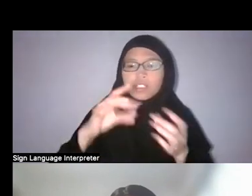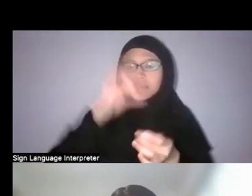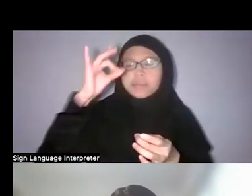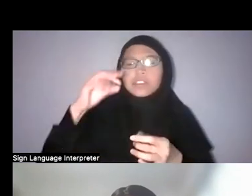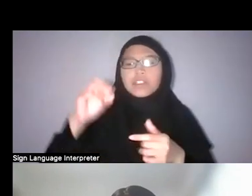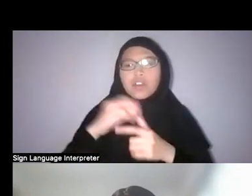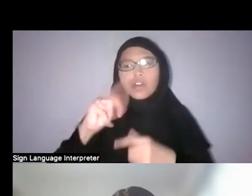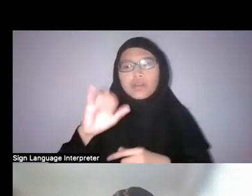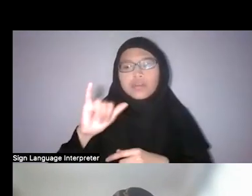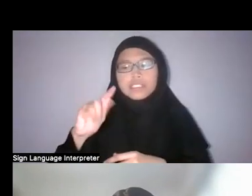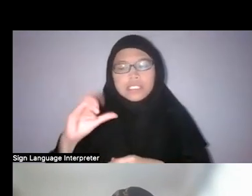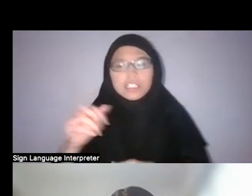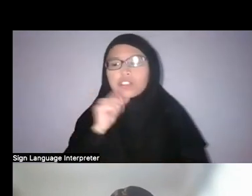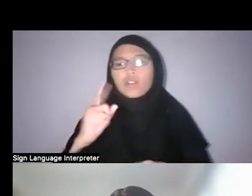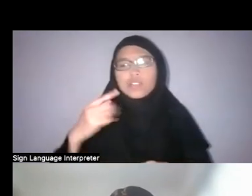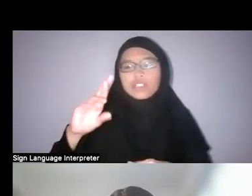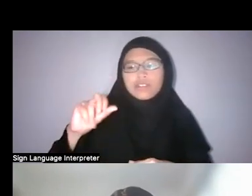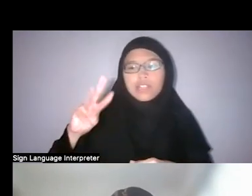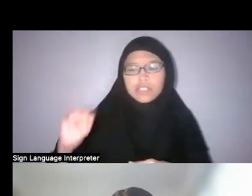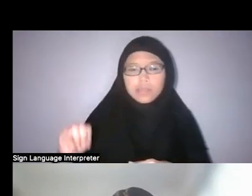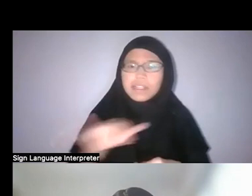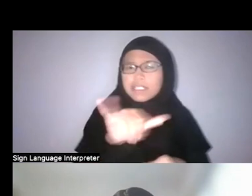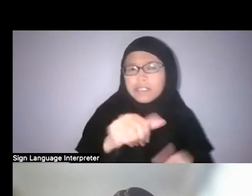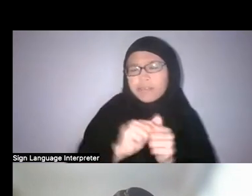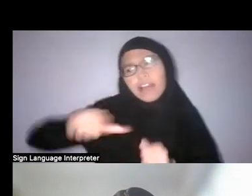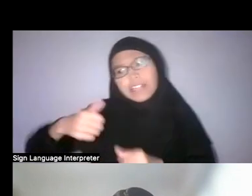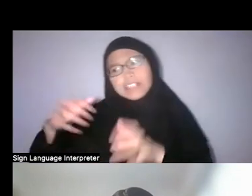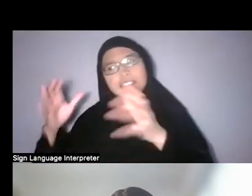Just like any body of knowledge, it is deep, systematic and has its experts.”